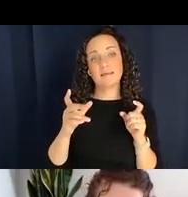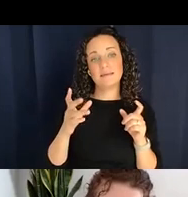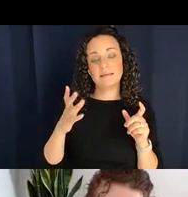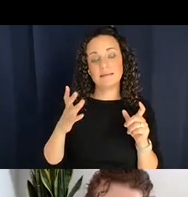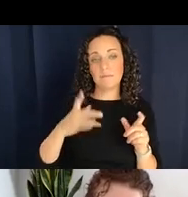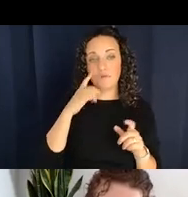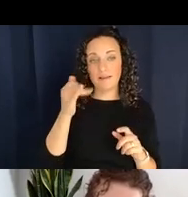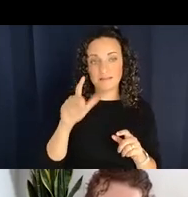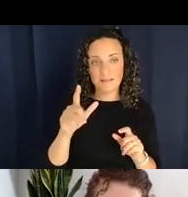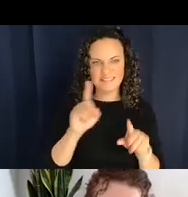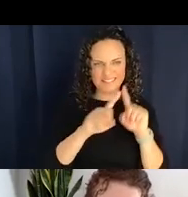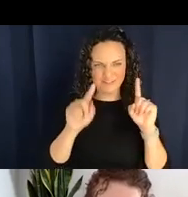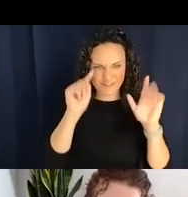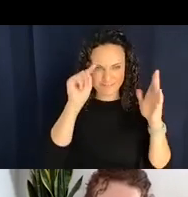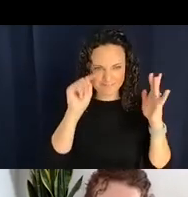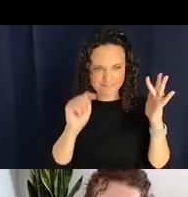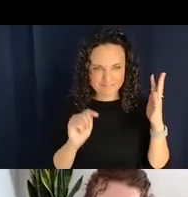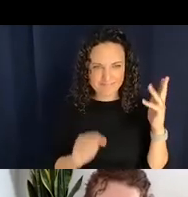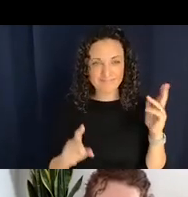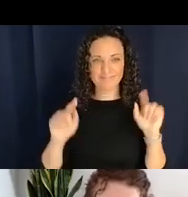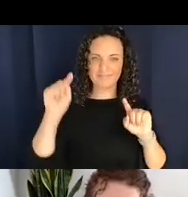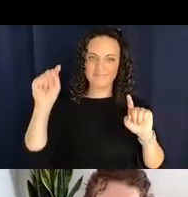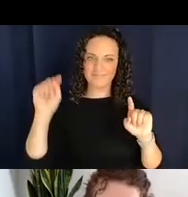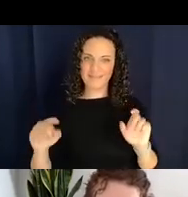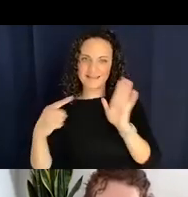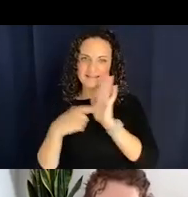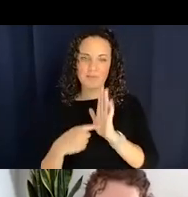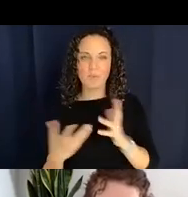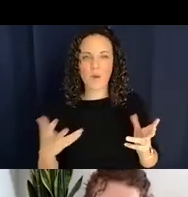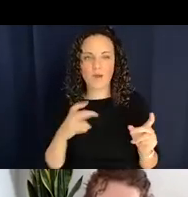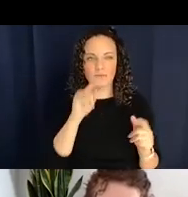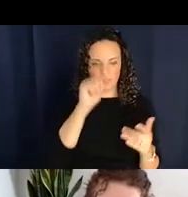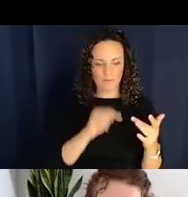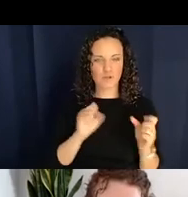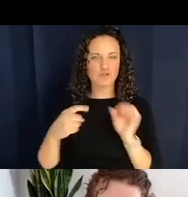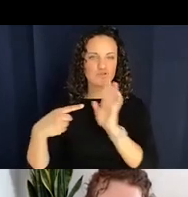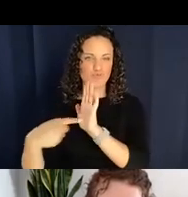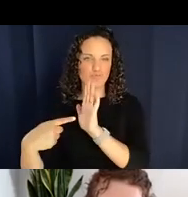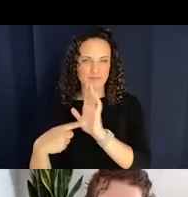the definitions, and the examples of what you might be talking about.